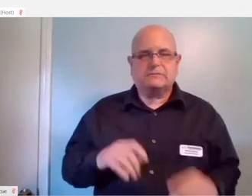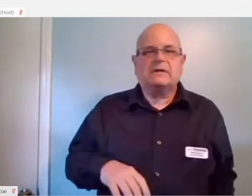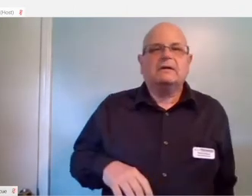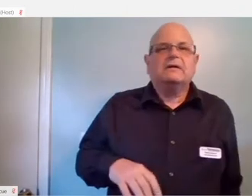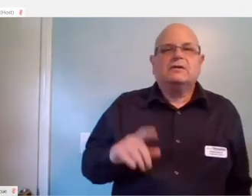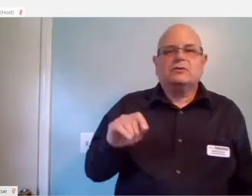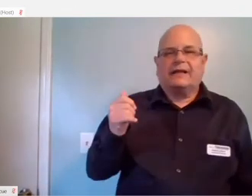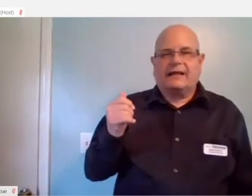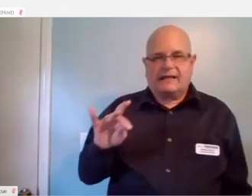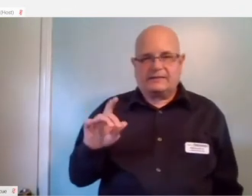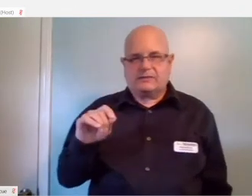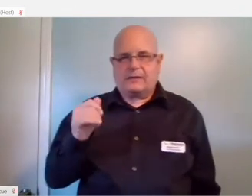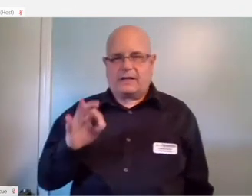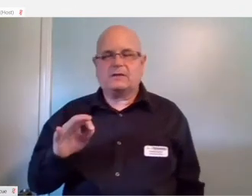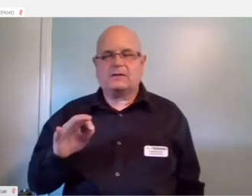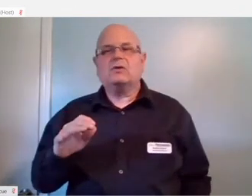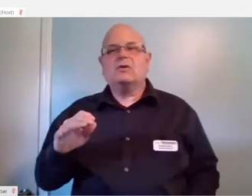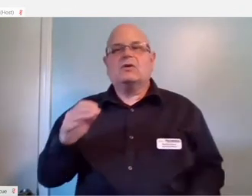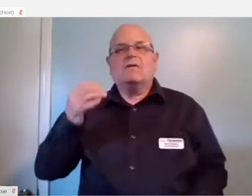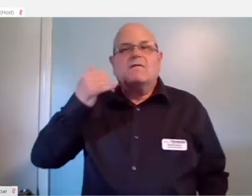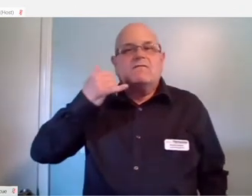It allows you to control your phone using minor head movements.